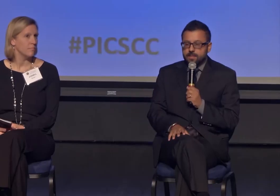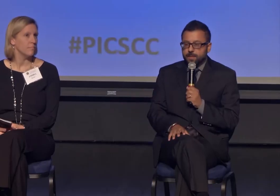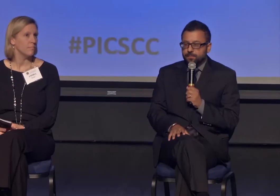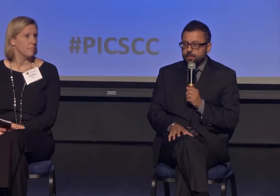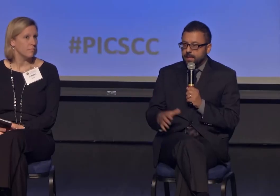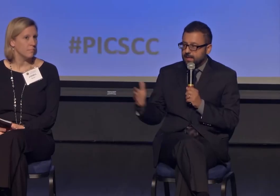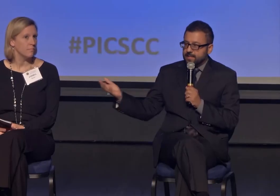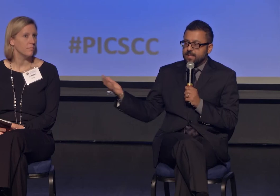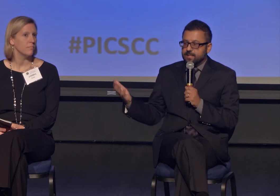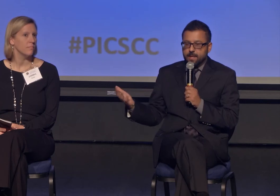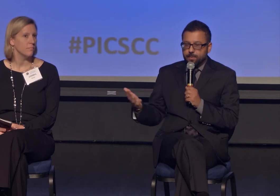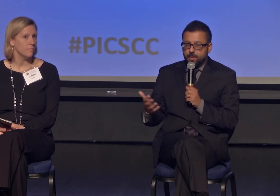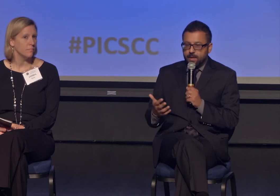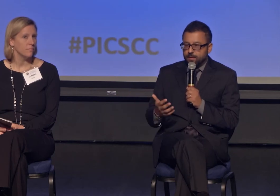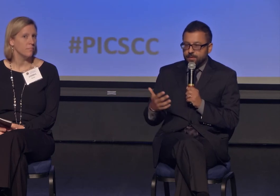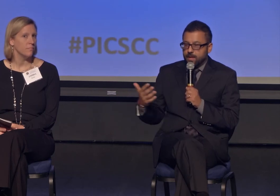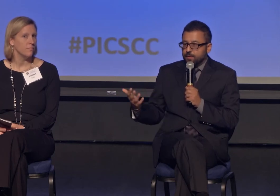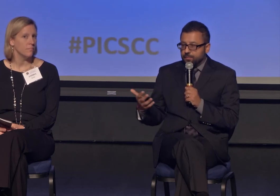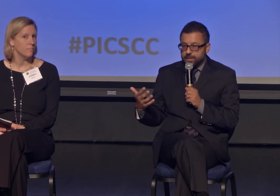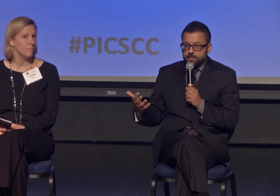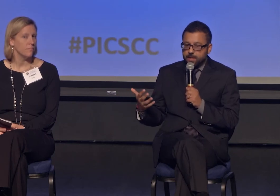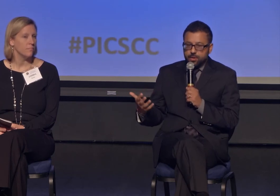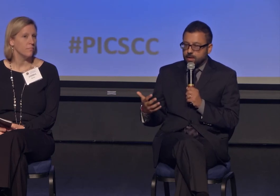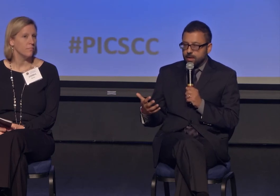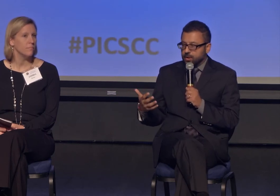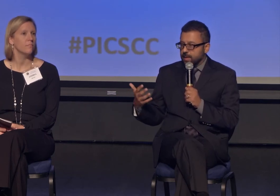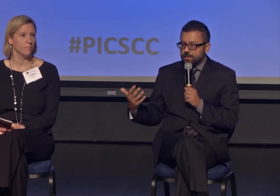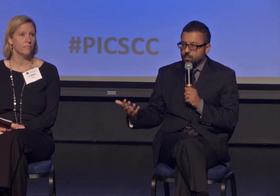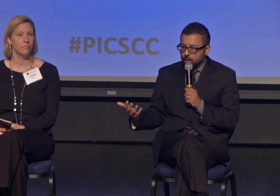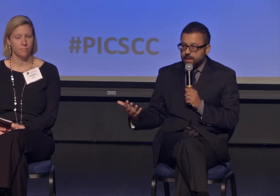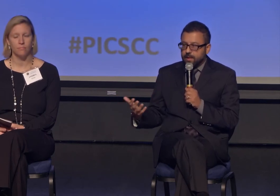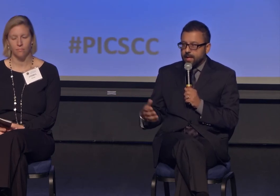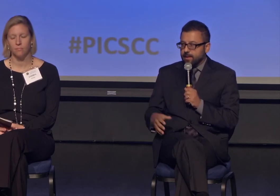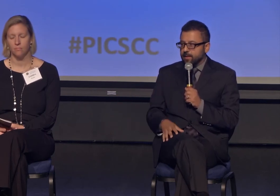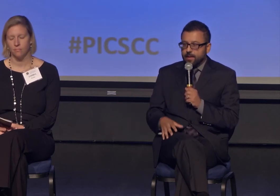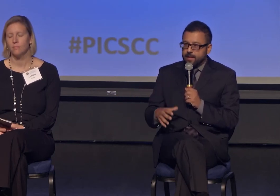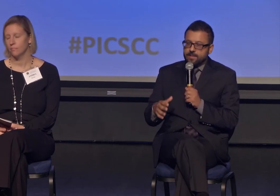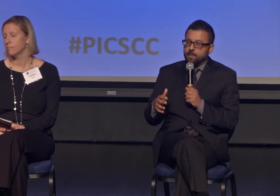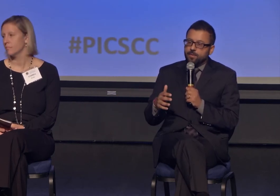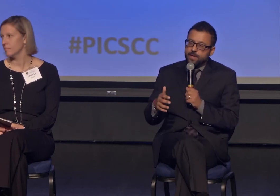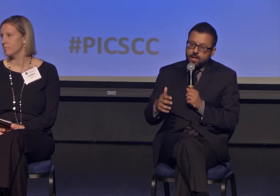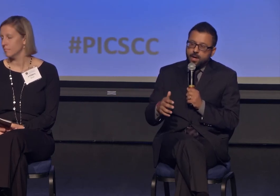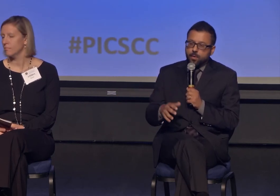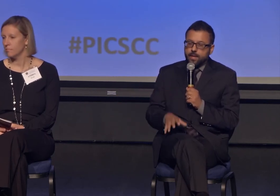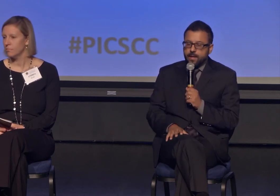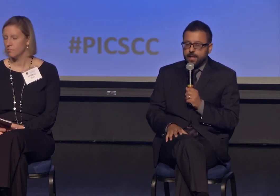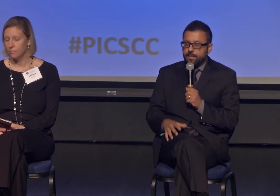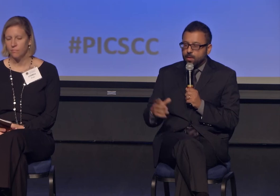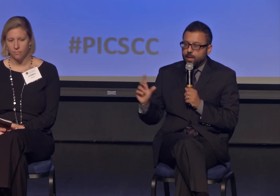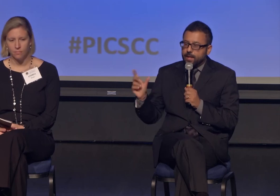but for me, that's an example of free speech on college campus working, not an example of not working.